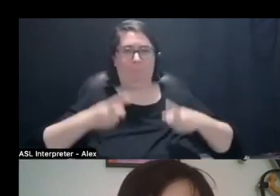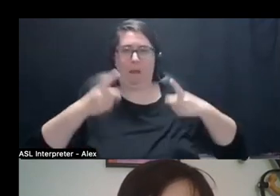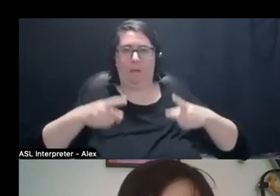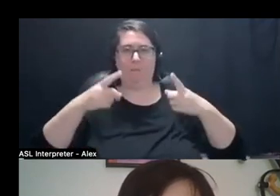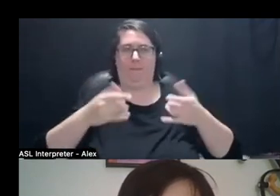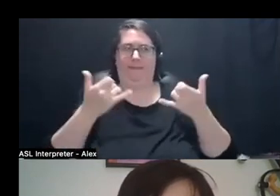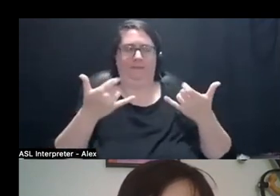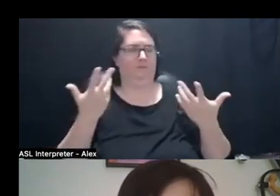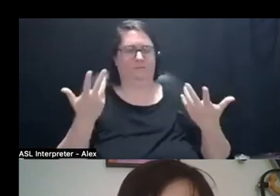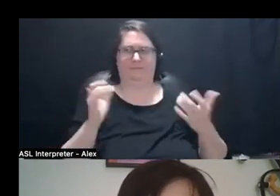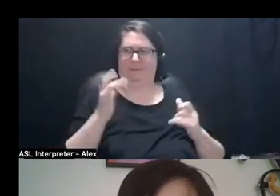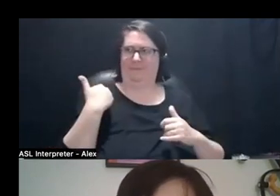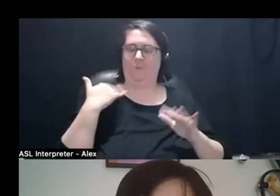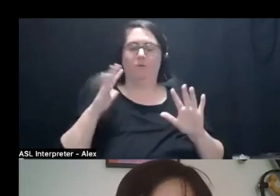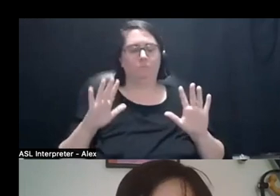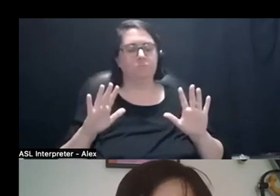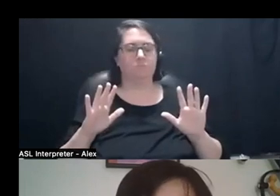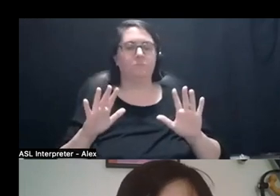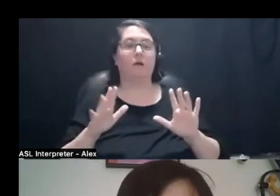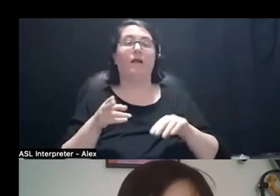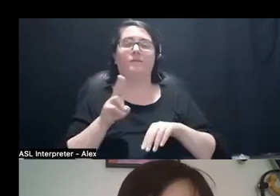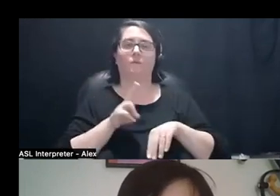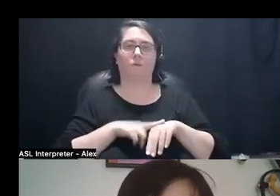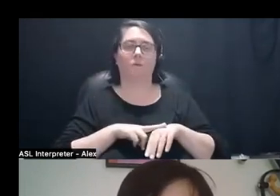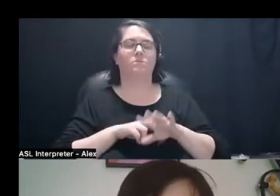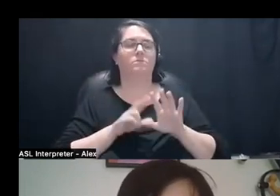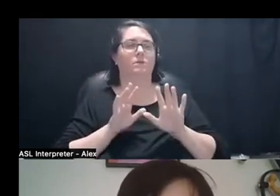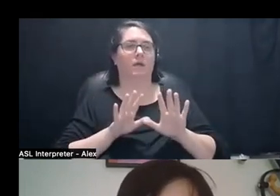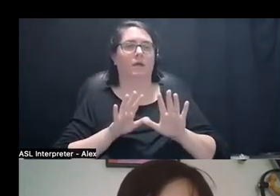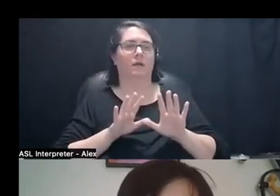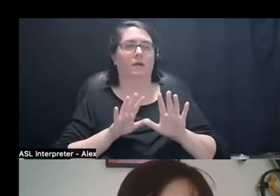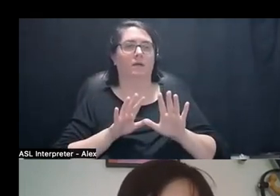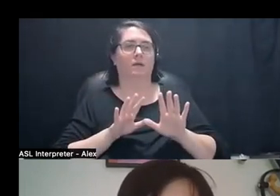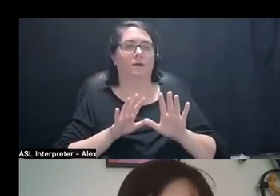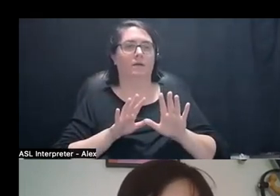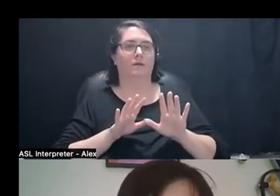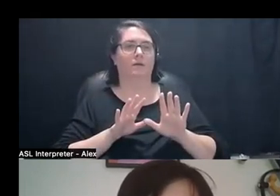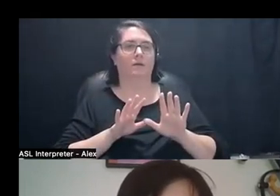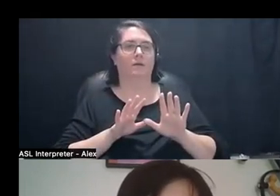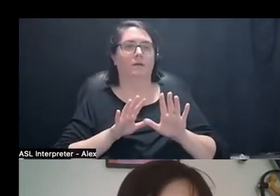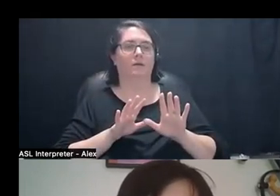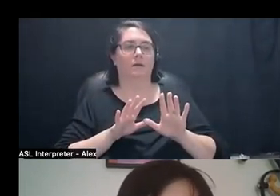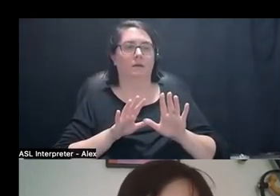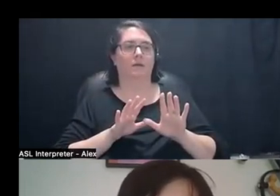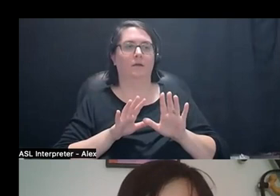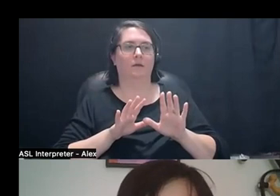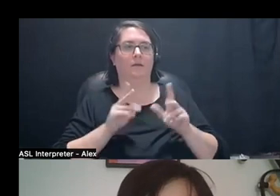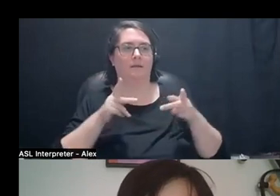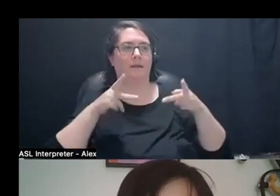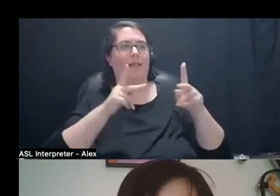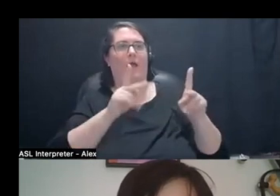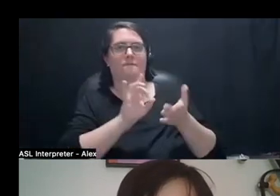And of course the multiply state sanctioned violence and eugenics that is happening to expel Palestinians